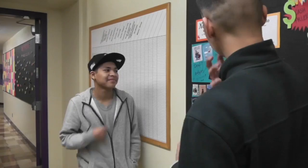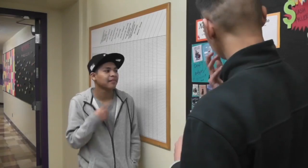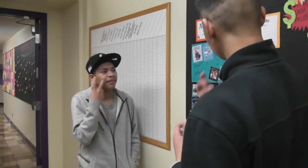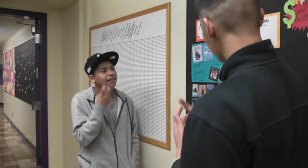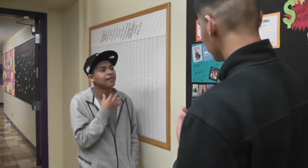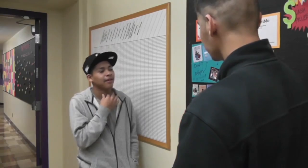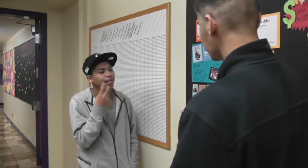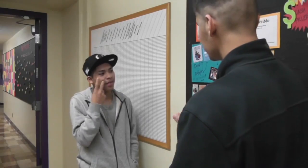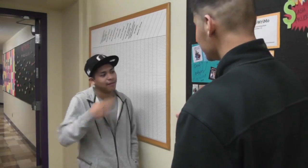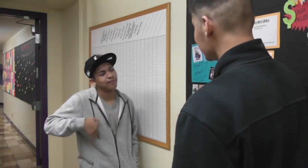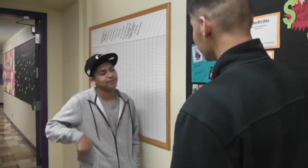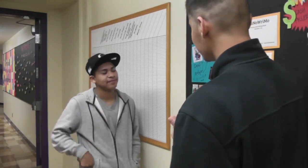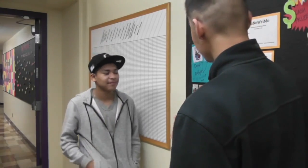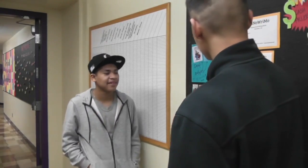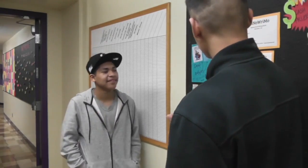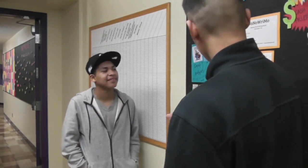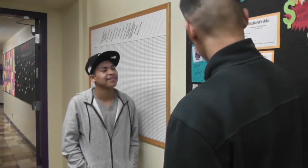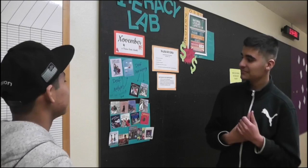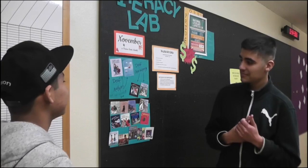Well, I haven't read it though but I'm curious.